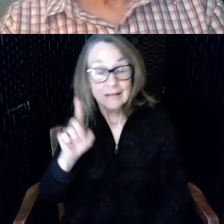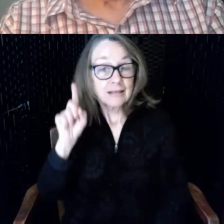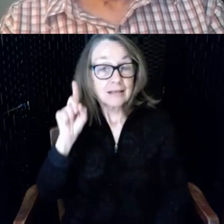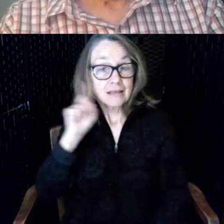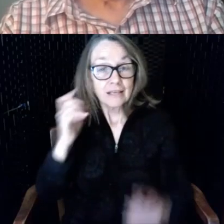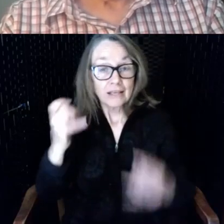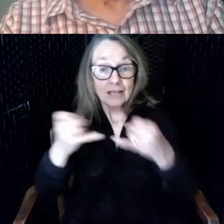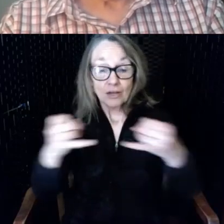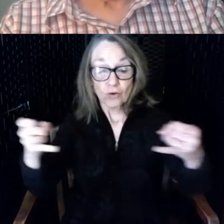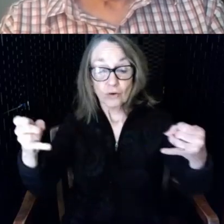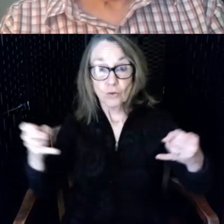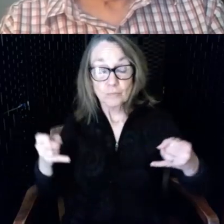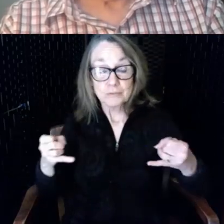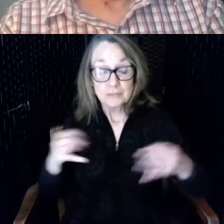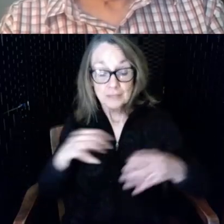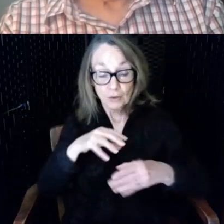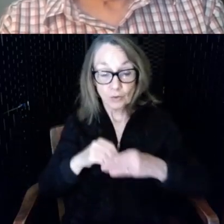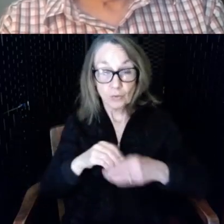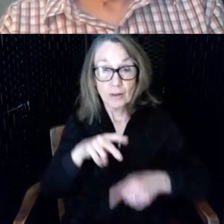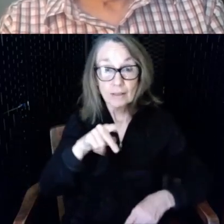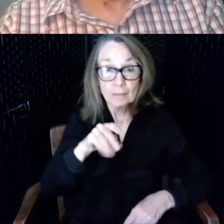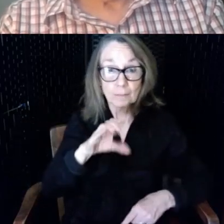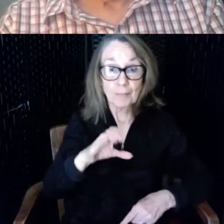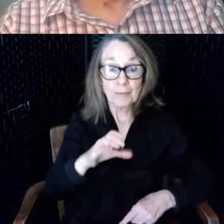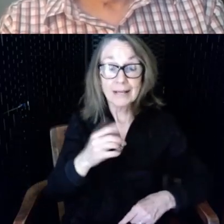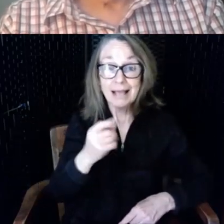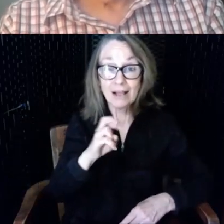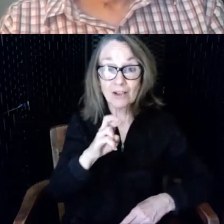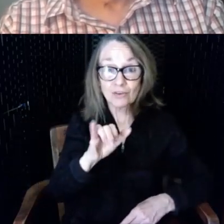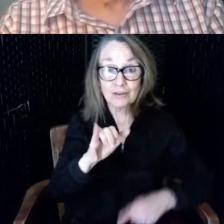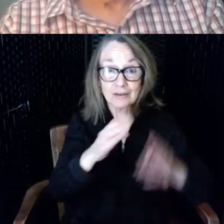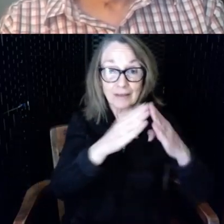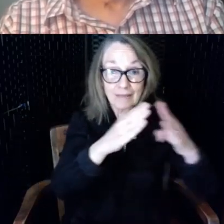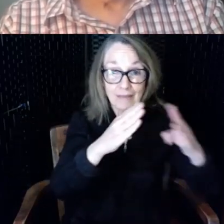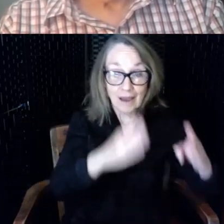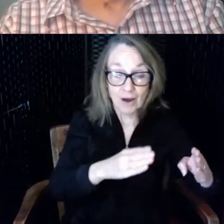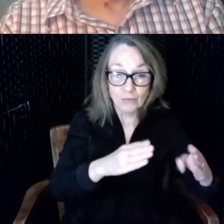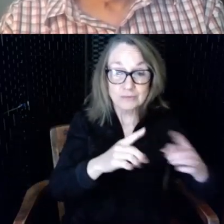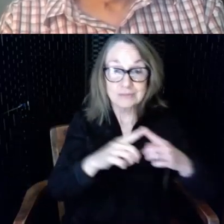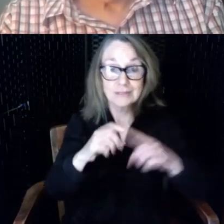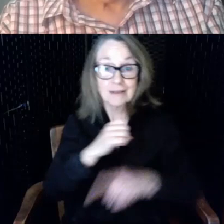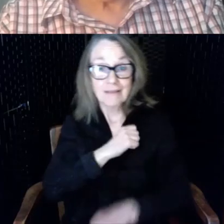the public galleries of the House and Senate and in several major hearing